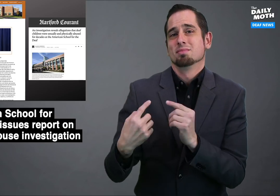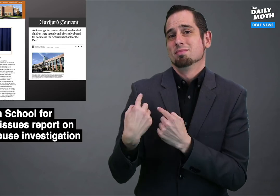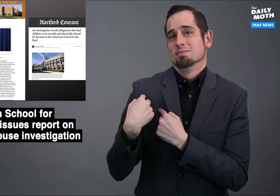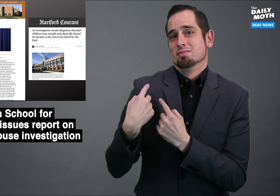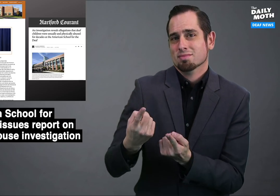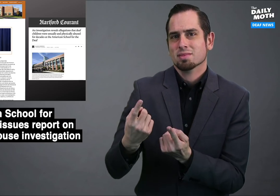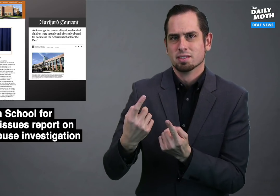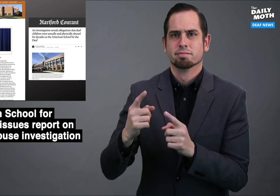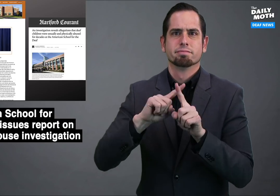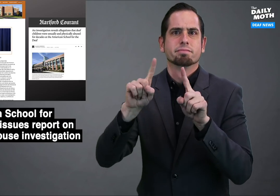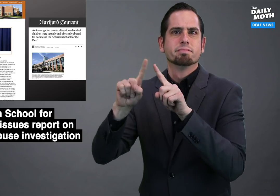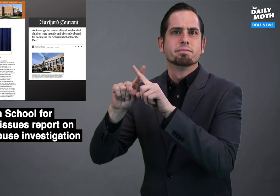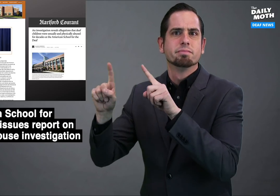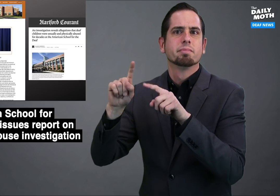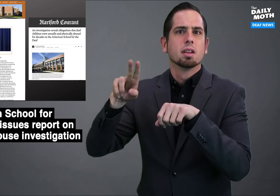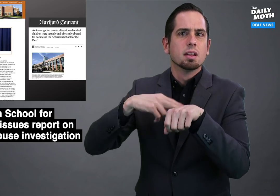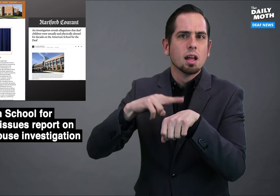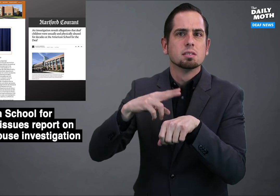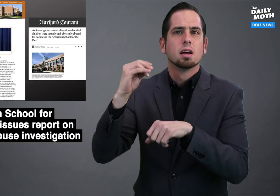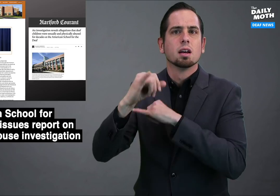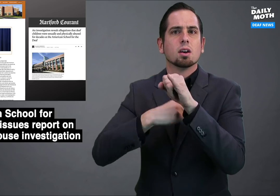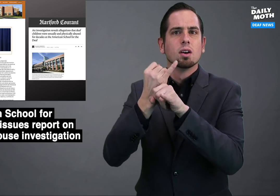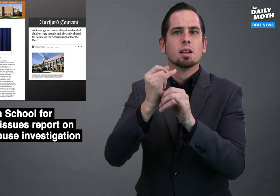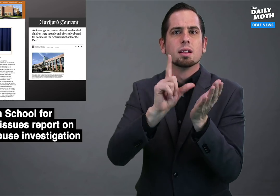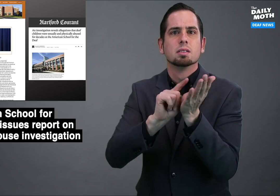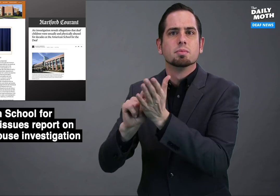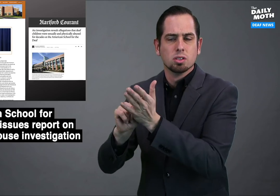Since then, multiple national and international newspapers